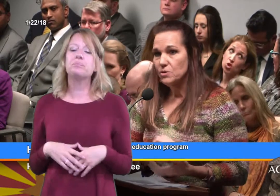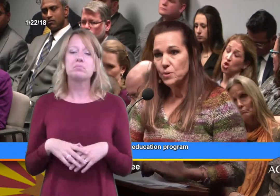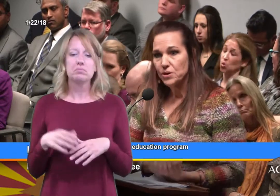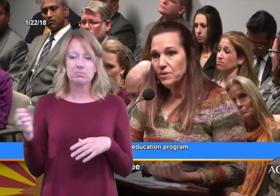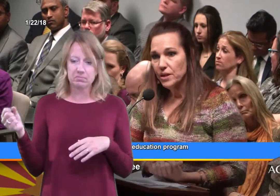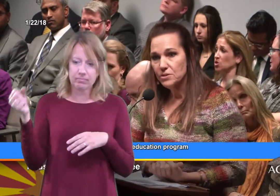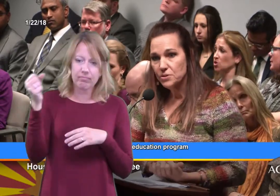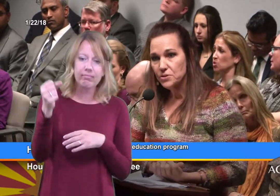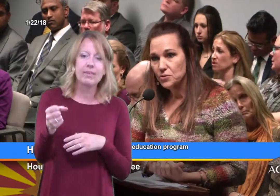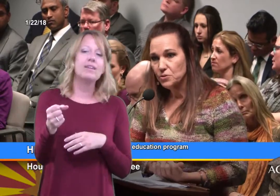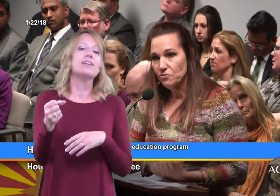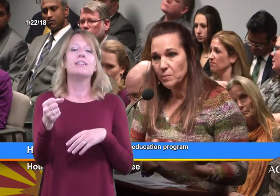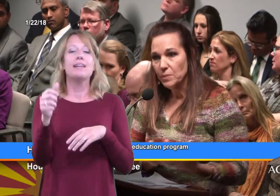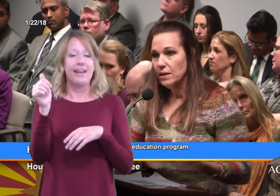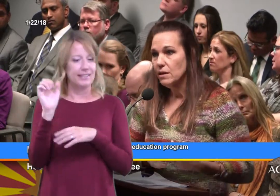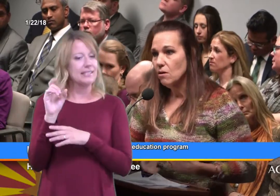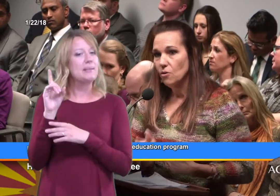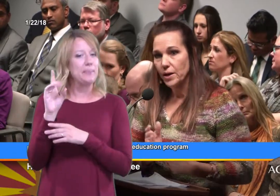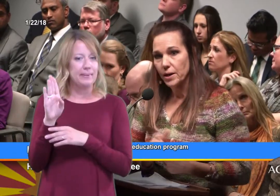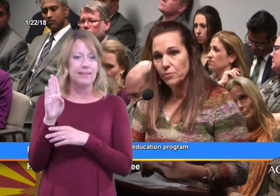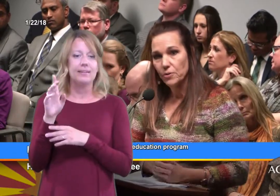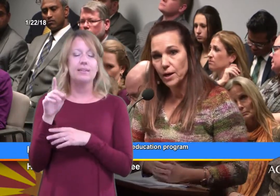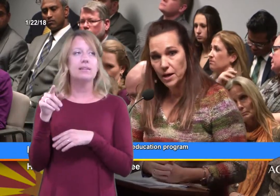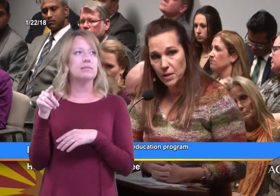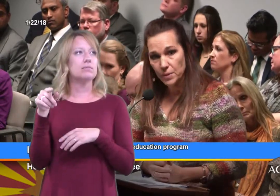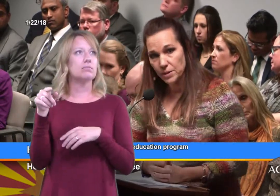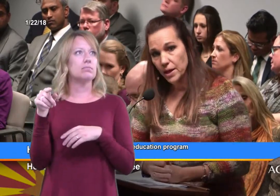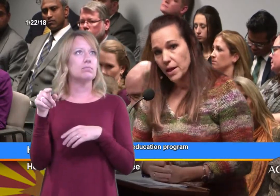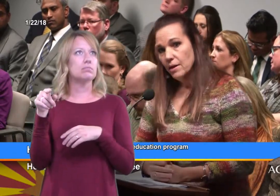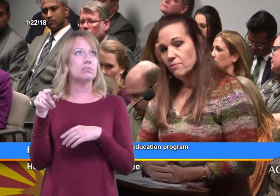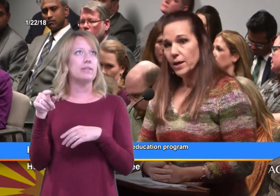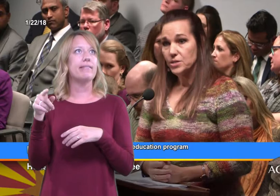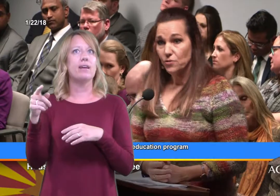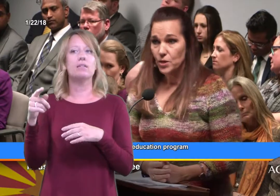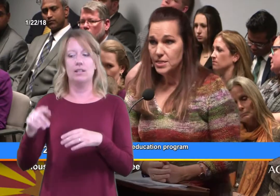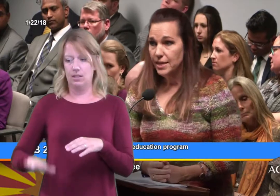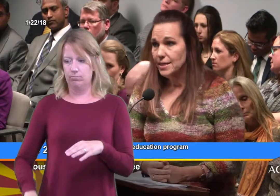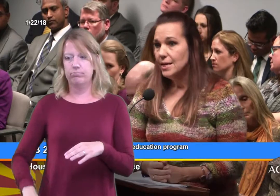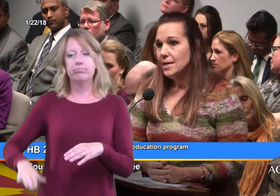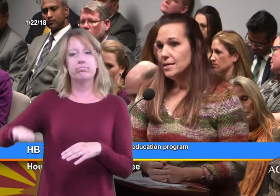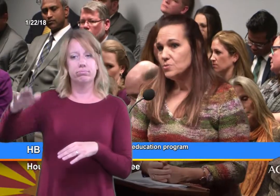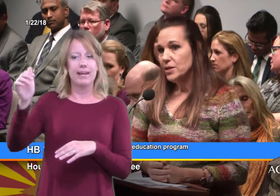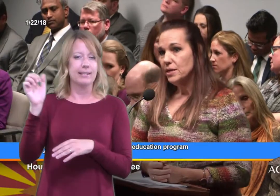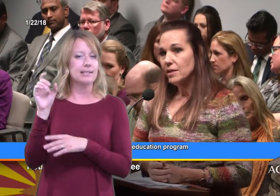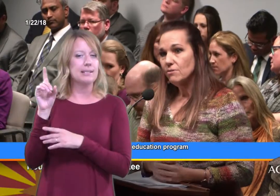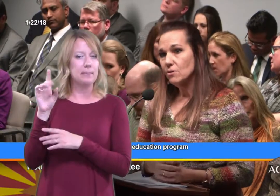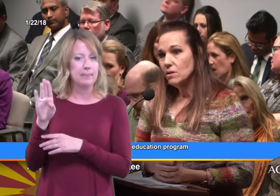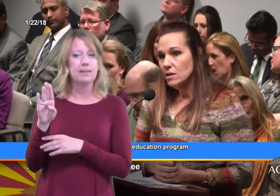He was part of the Arizona School family, all the way up through. I got him at age 14, his reading level,